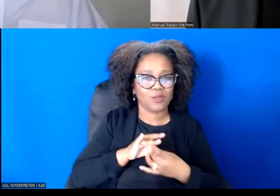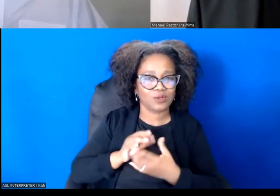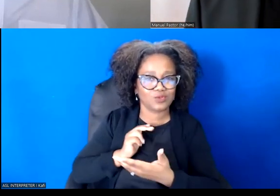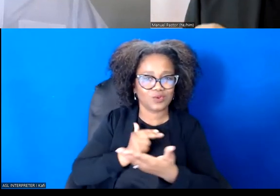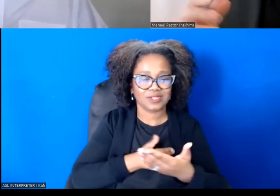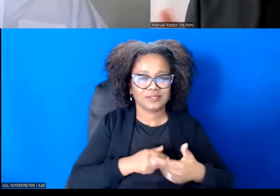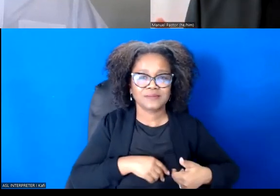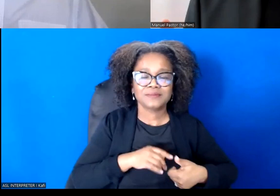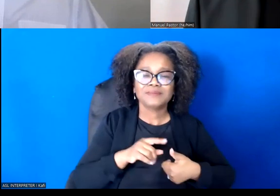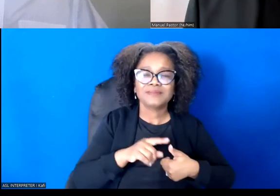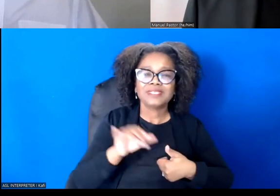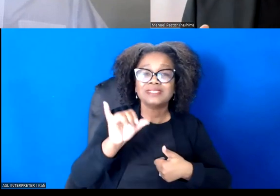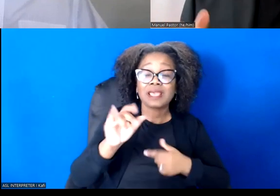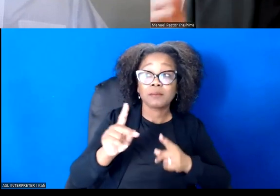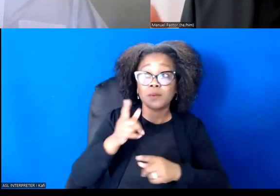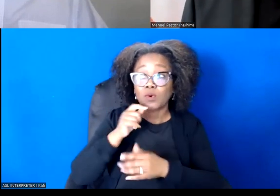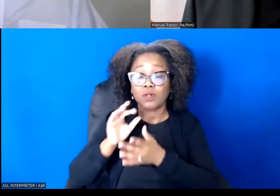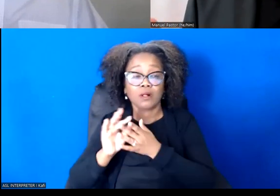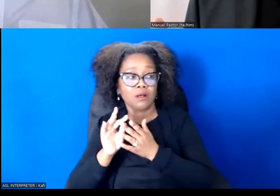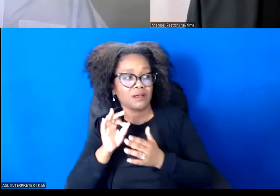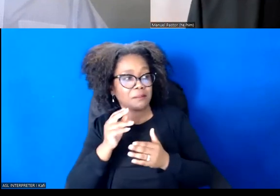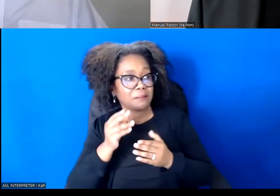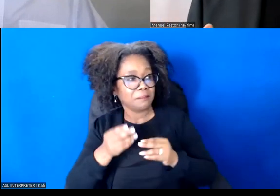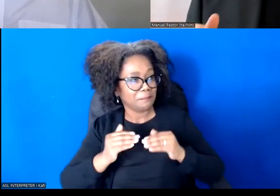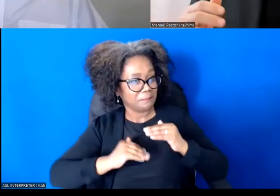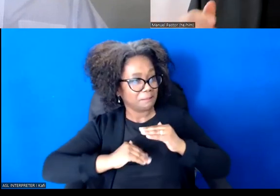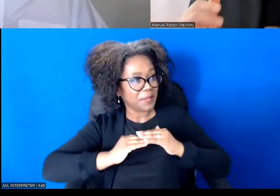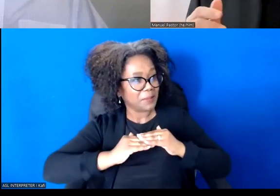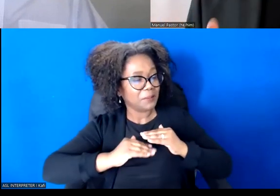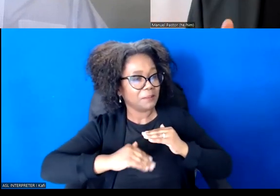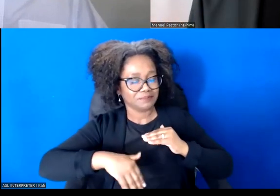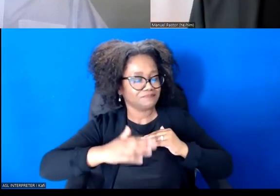They might say that there's not a lot of empirical evidence, but it's very hard to say it's bad